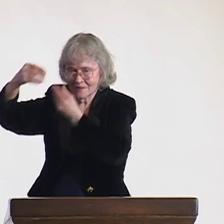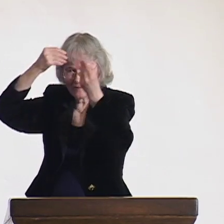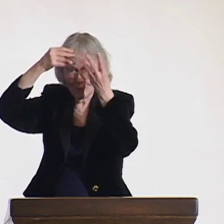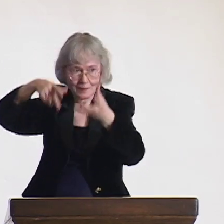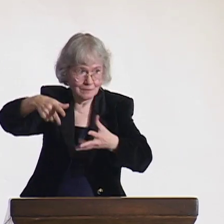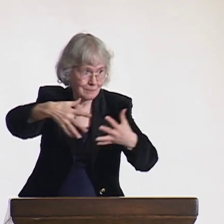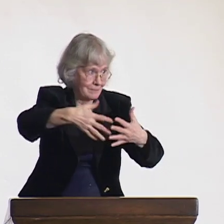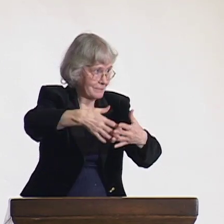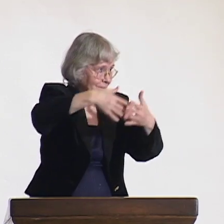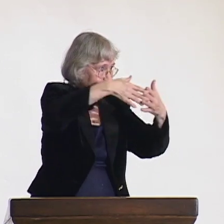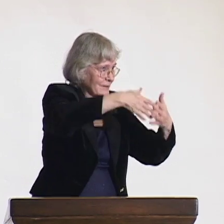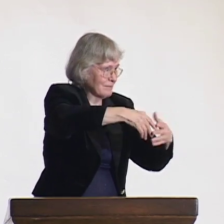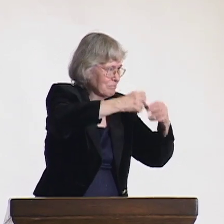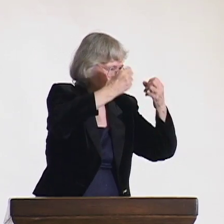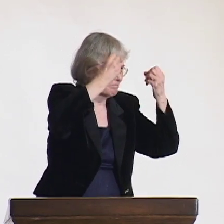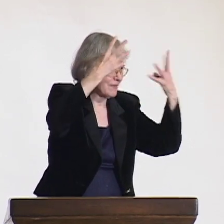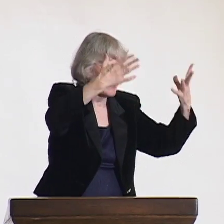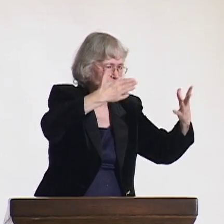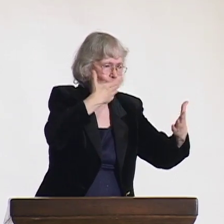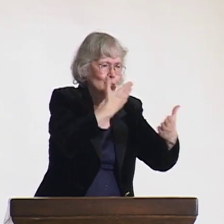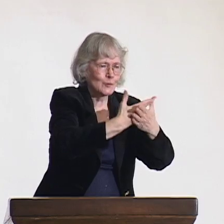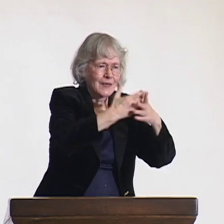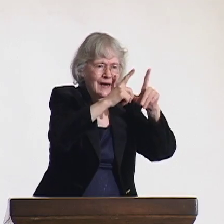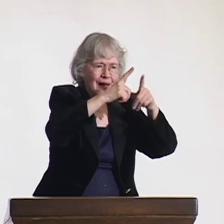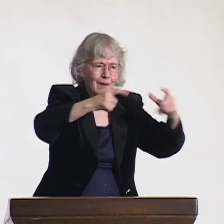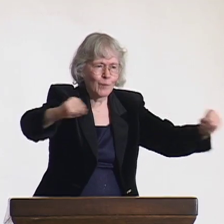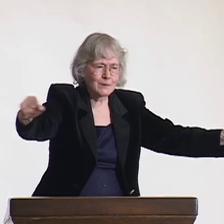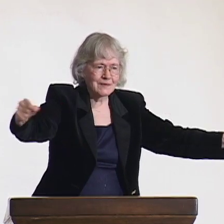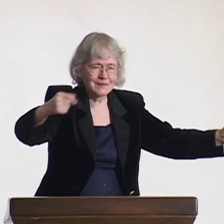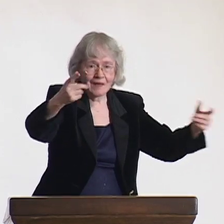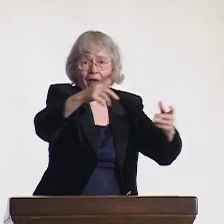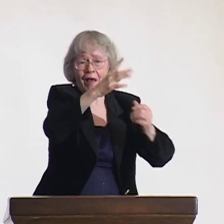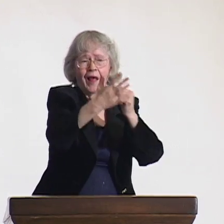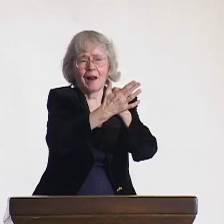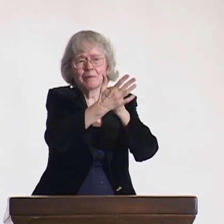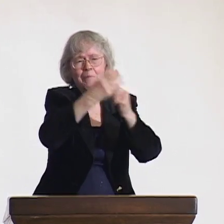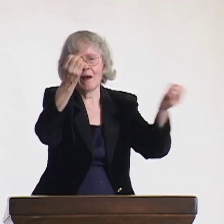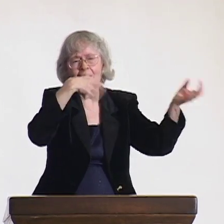So I collected a variety of information to create a document on the article,